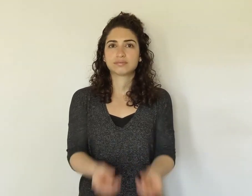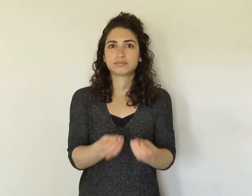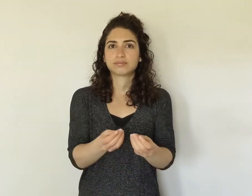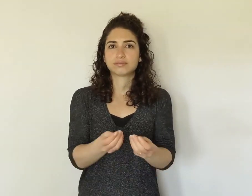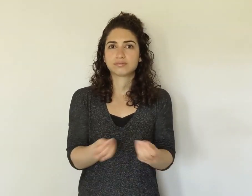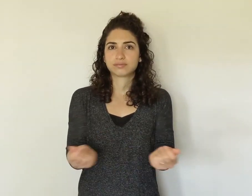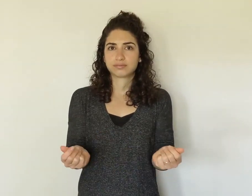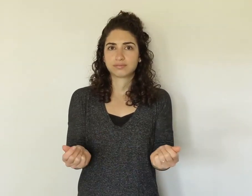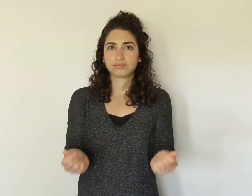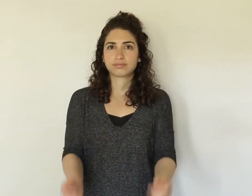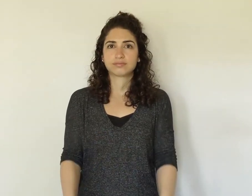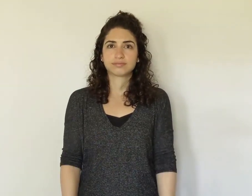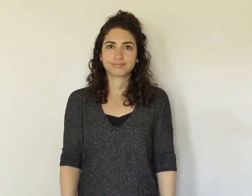RESOLVE(D)